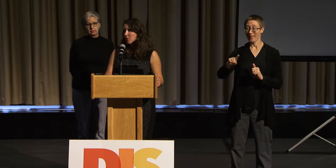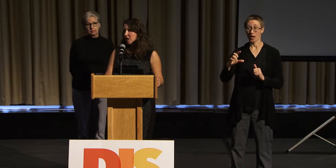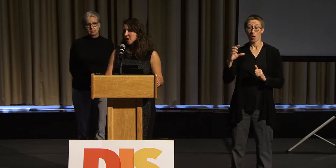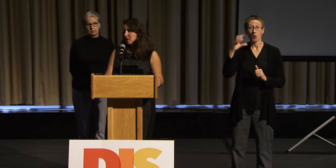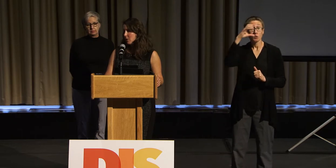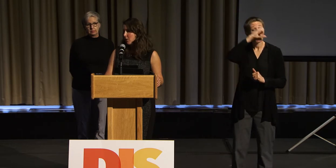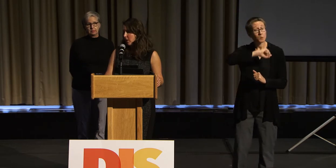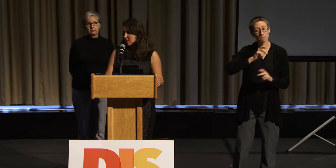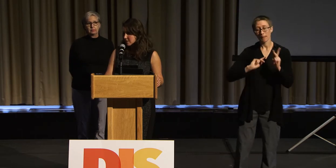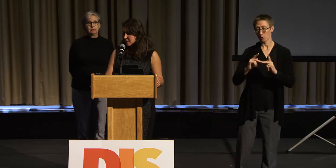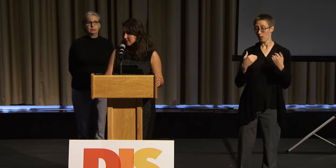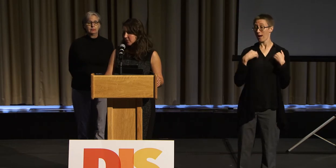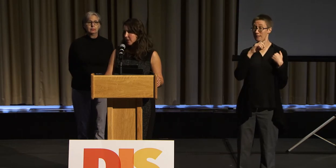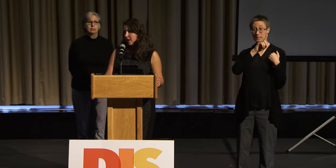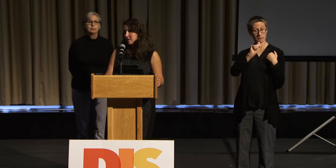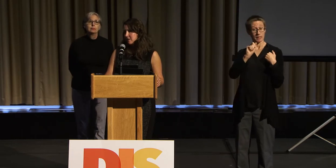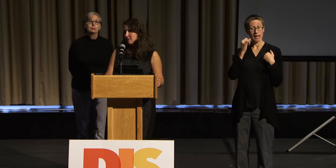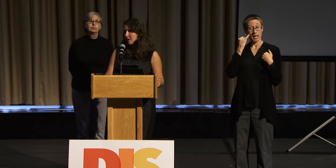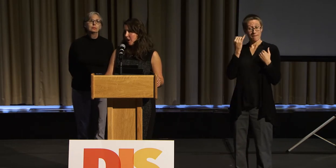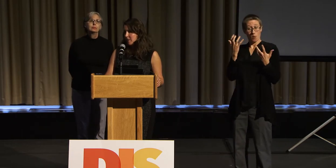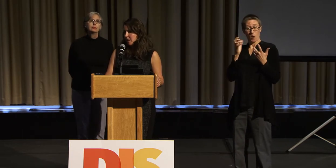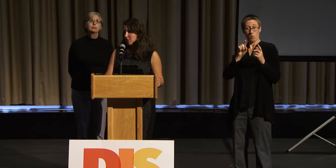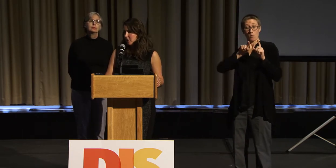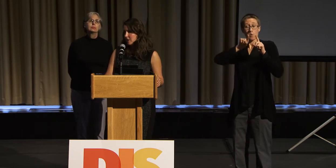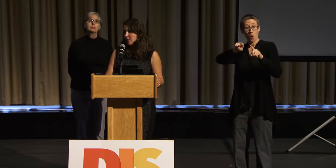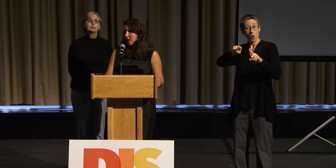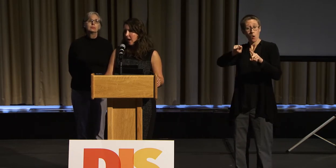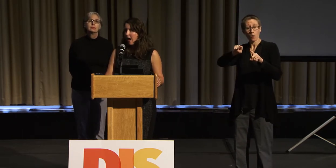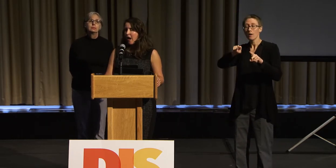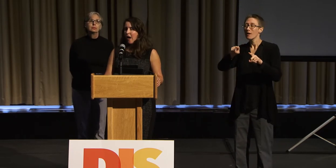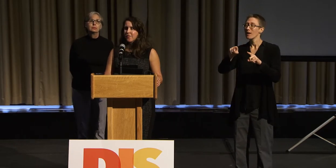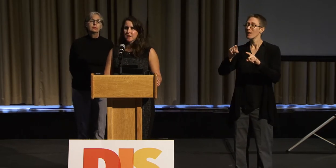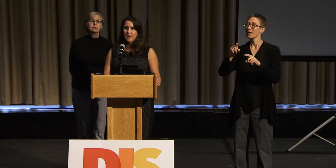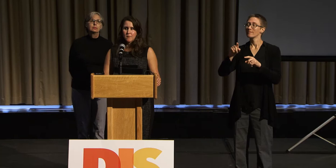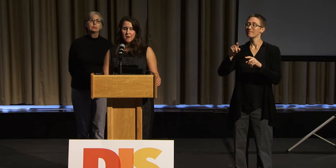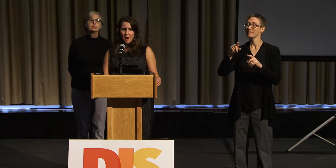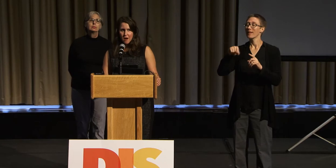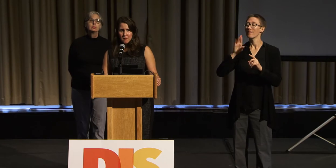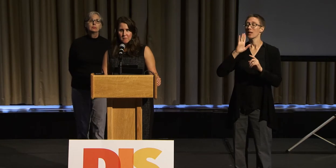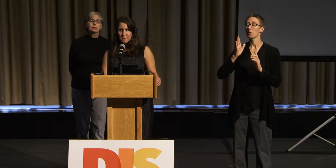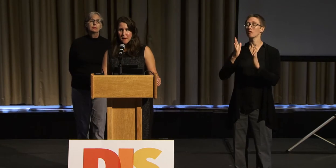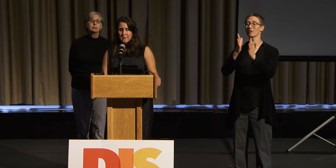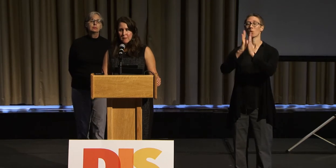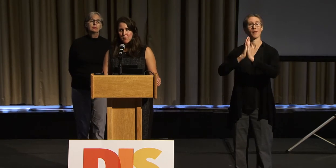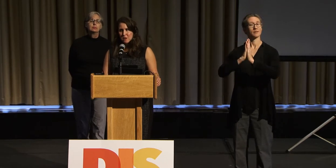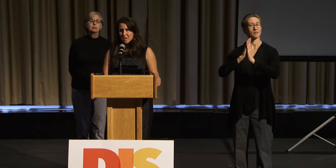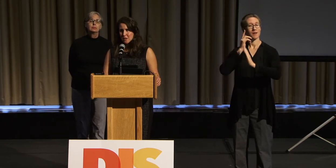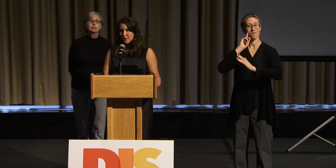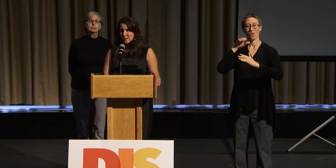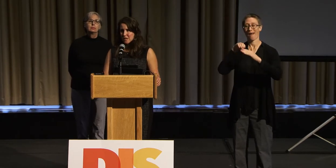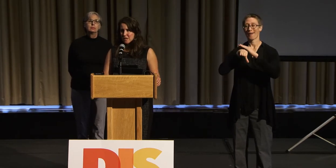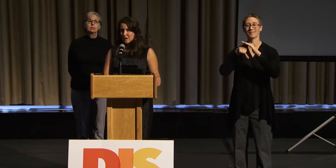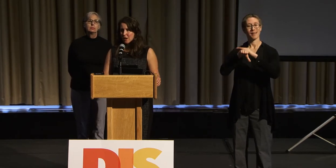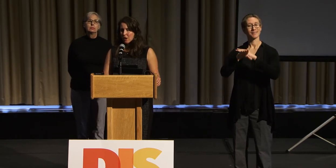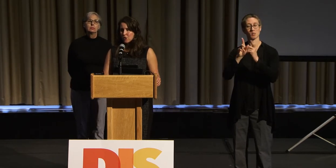put in a request for access or accommodation. At the same time, people with disability